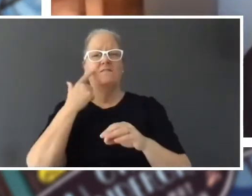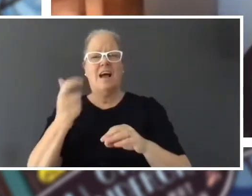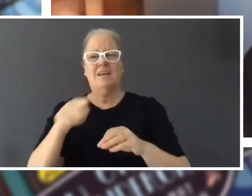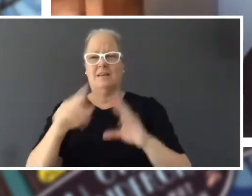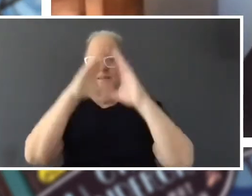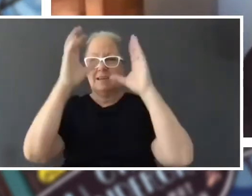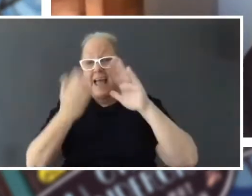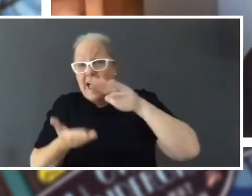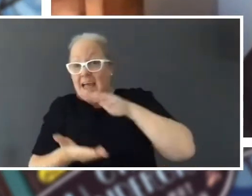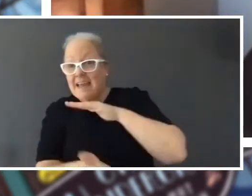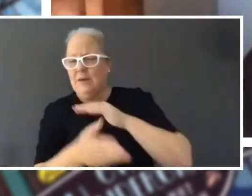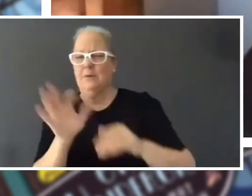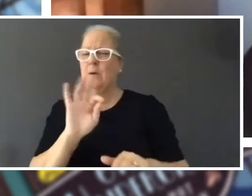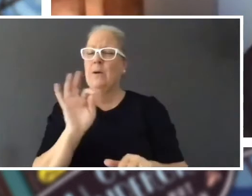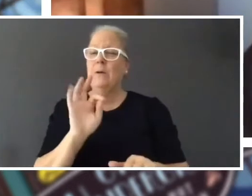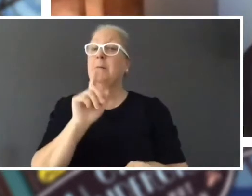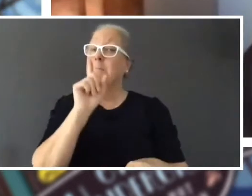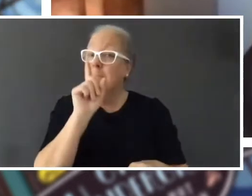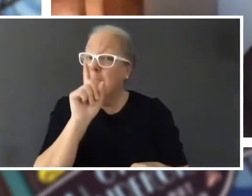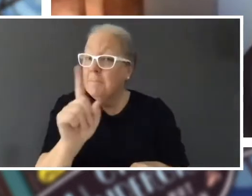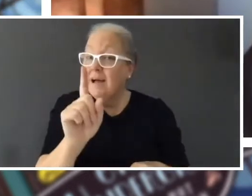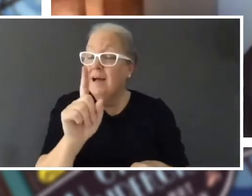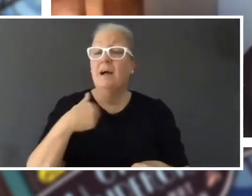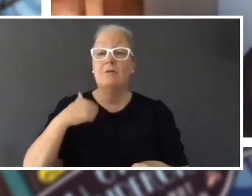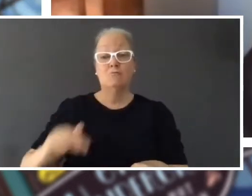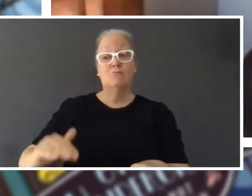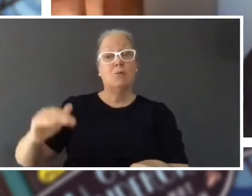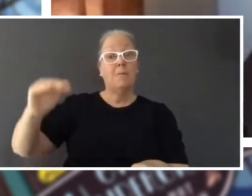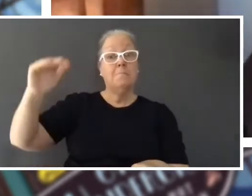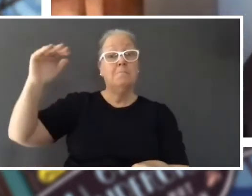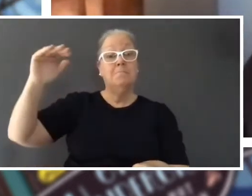I did grow up in a brand new sort of town right on the edge of Melbourne when